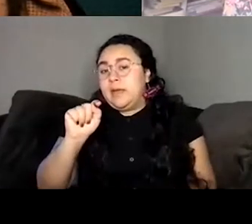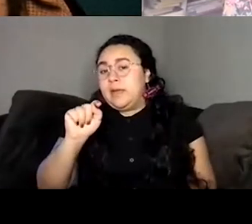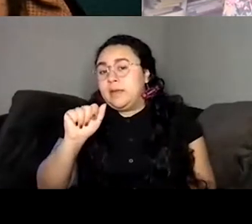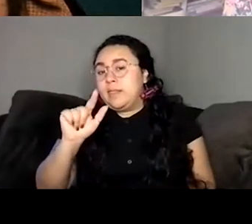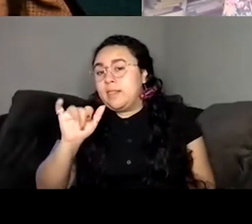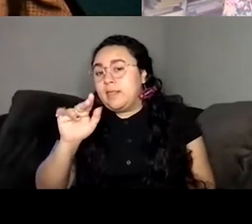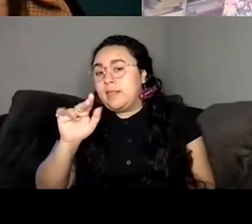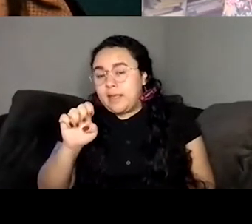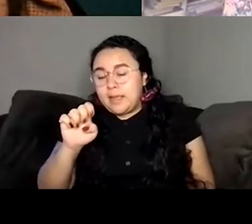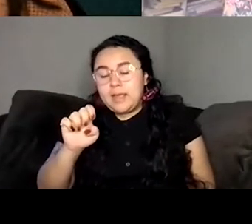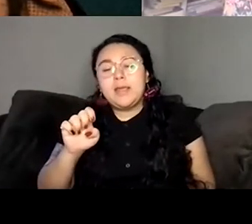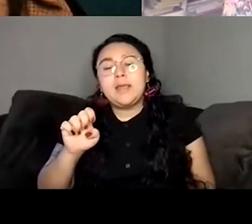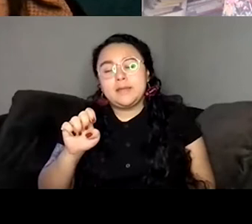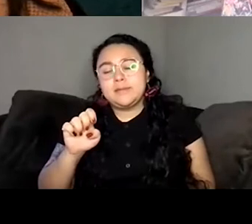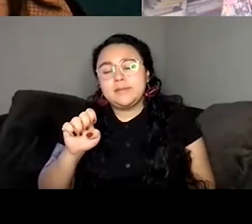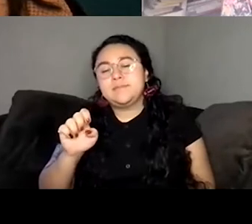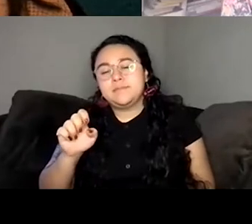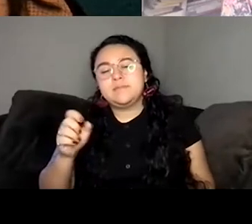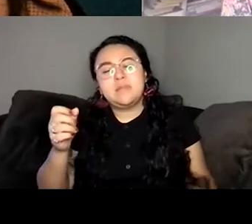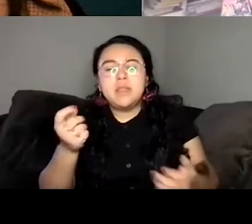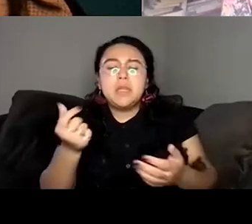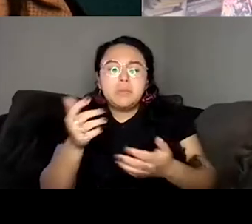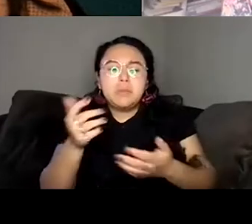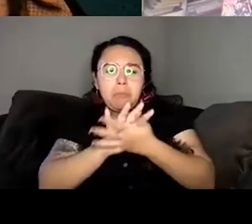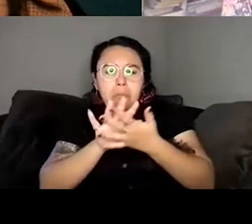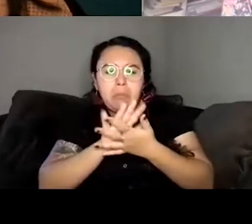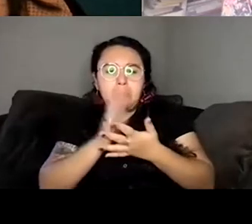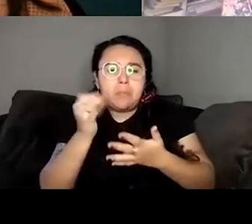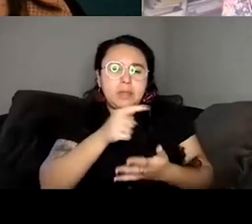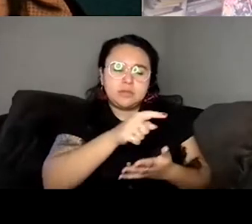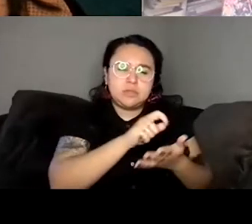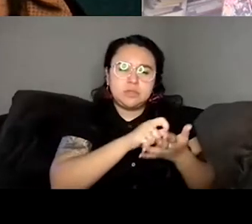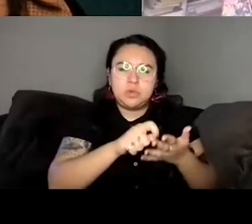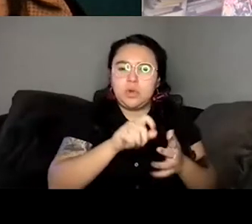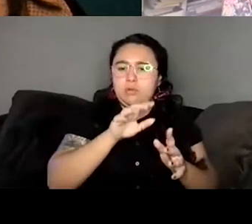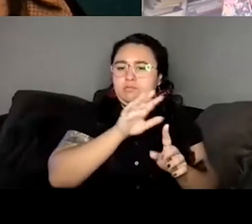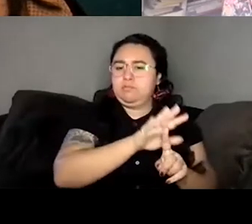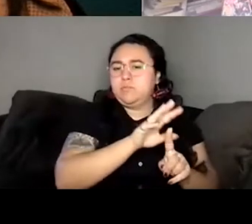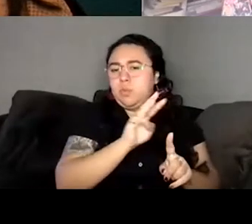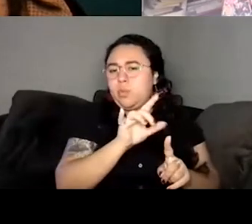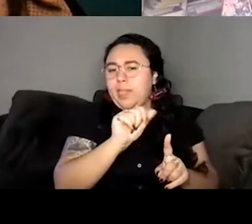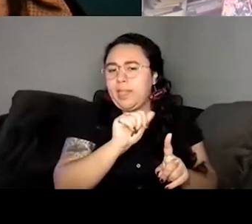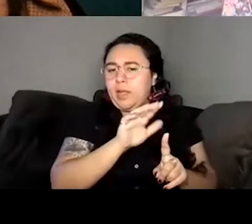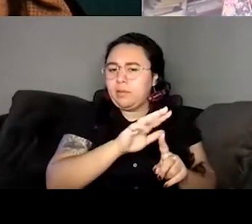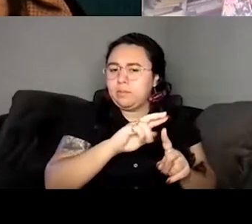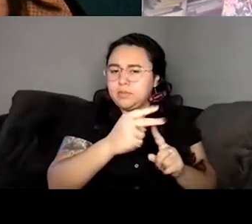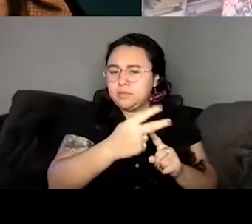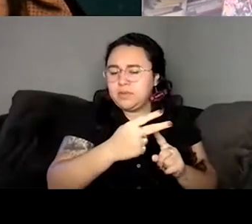Natalie it stems more from a sense of control and wanting to have like agency over her world